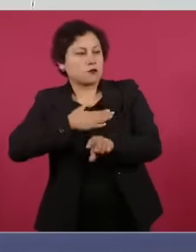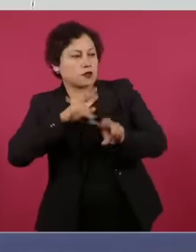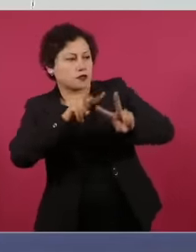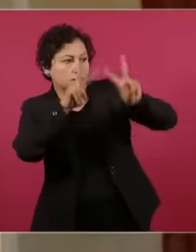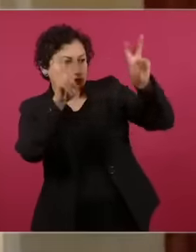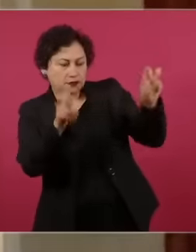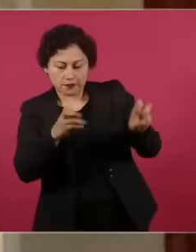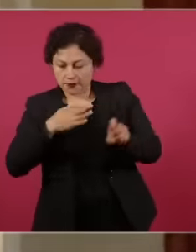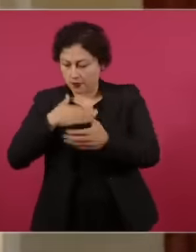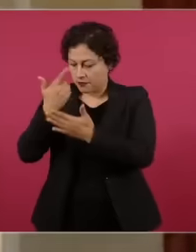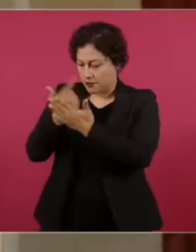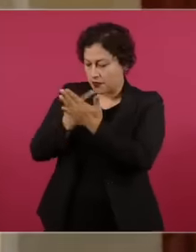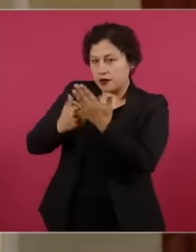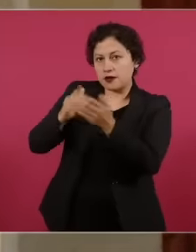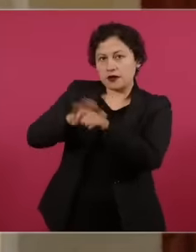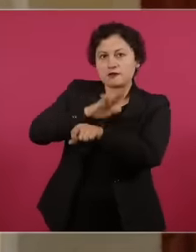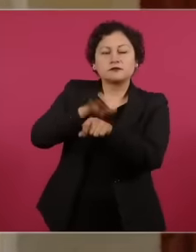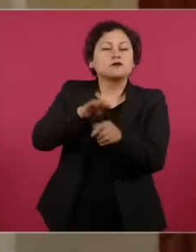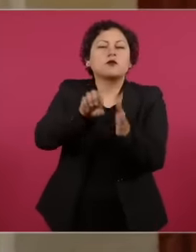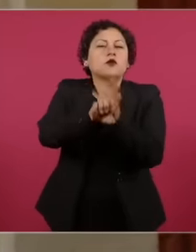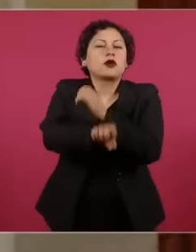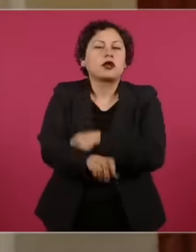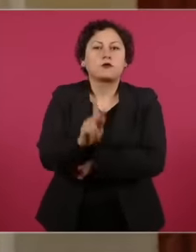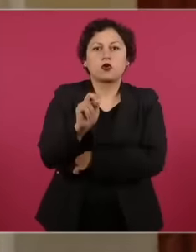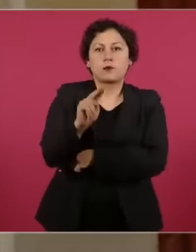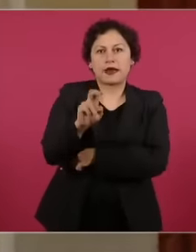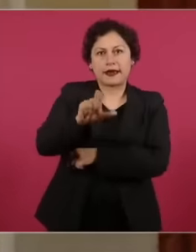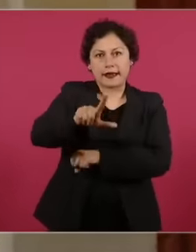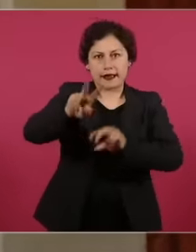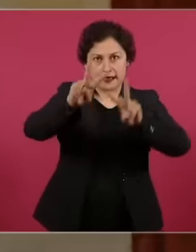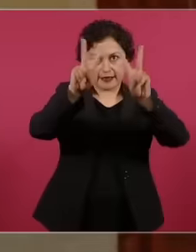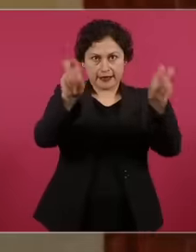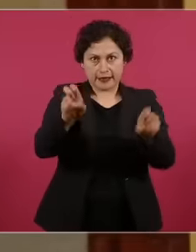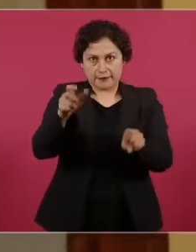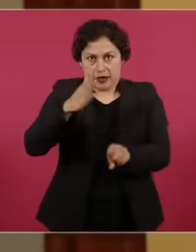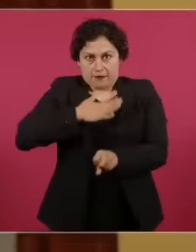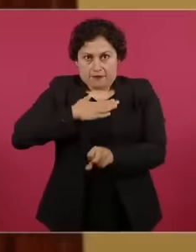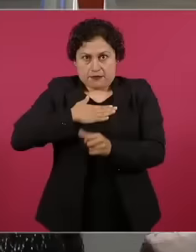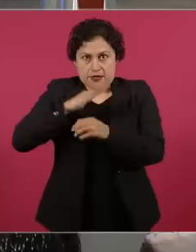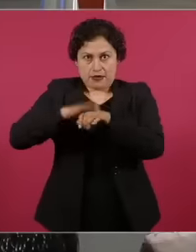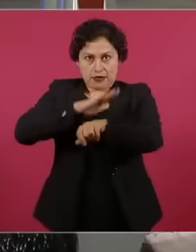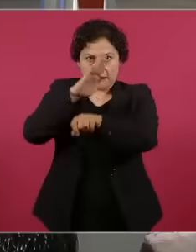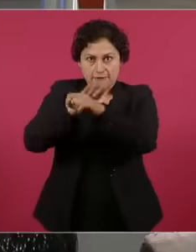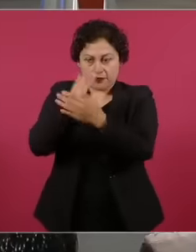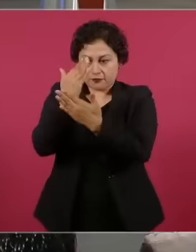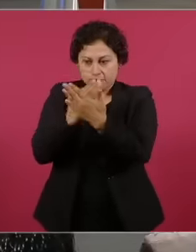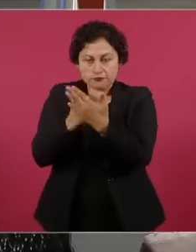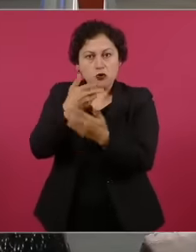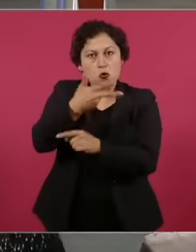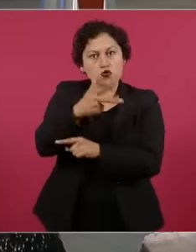I am going to apply for be a criminal judge in criminal matters letters of recommendation from